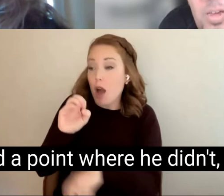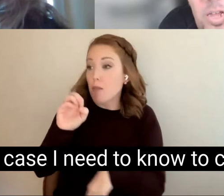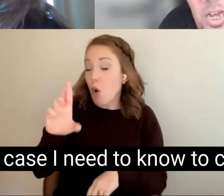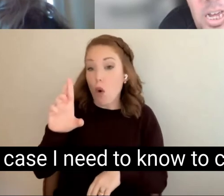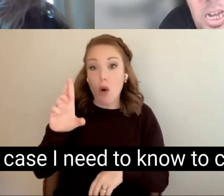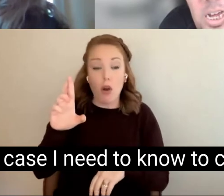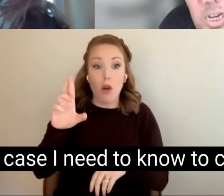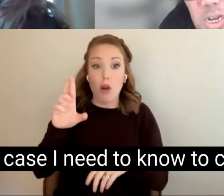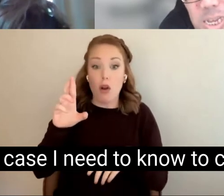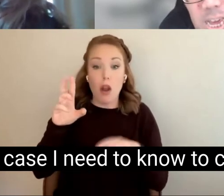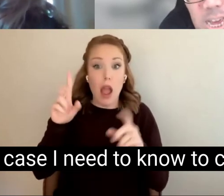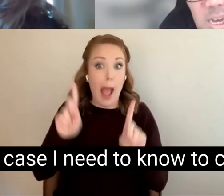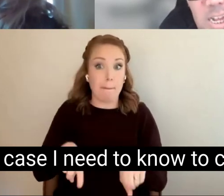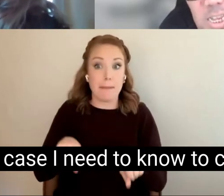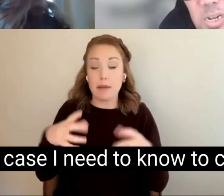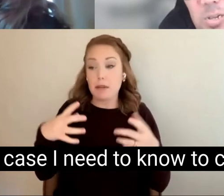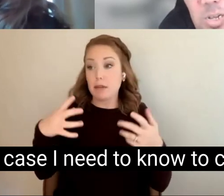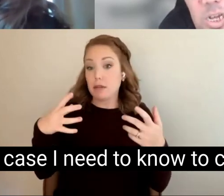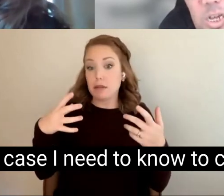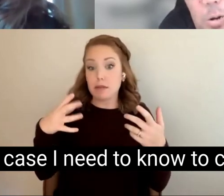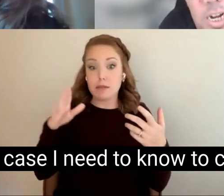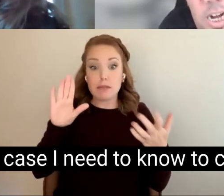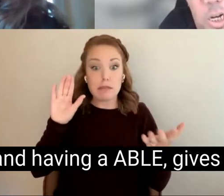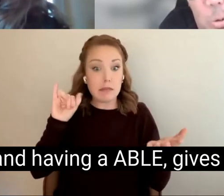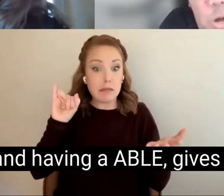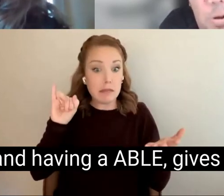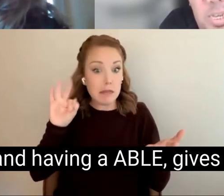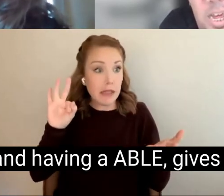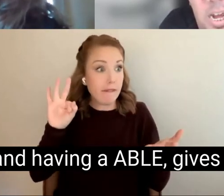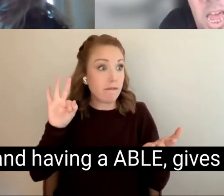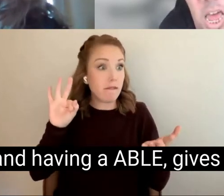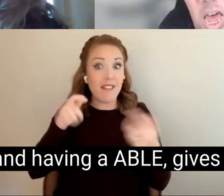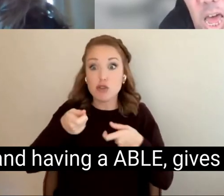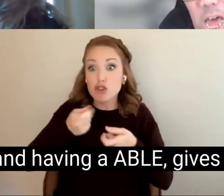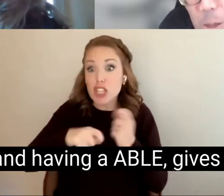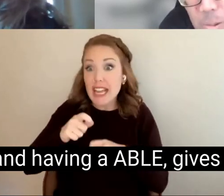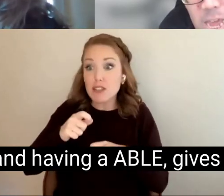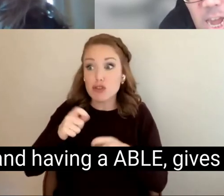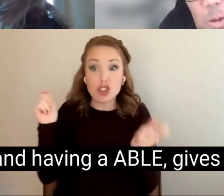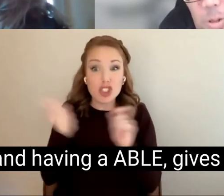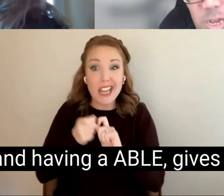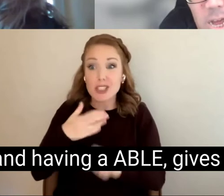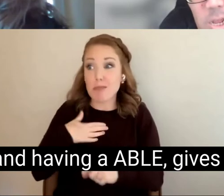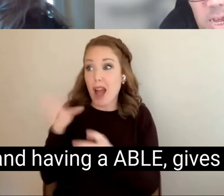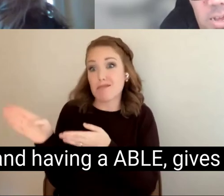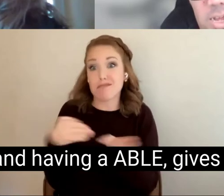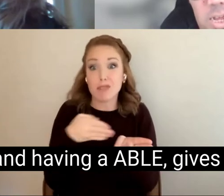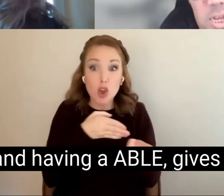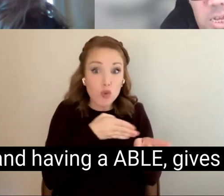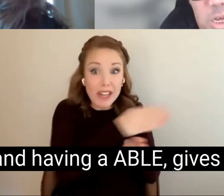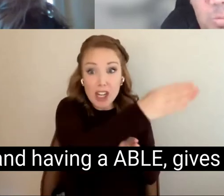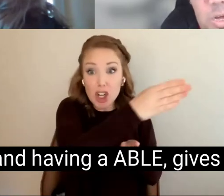like just in case I need to know to change careers and having a ABLE, gives me a